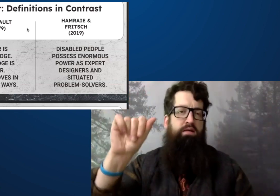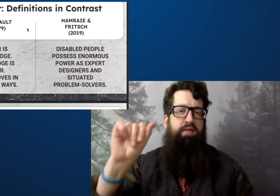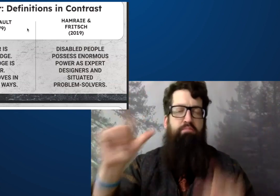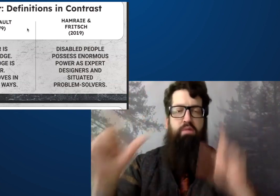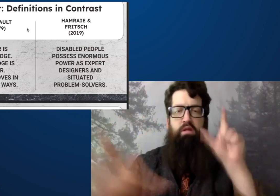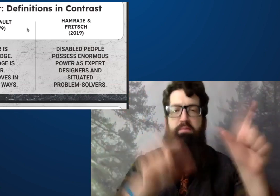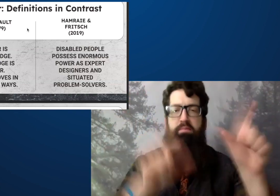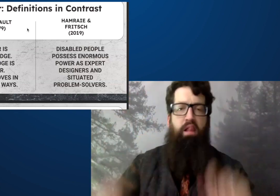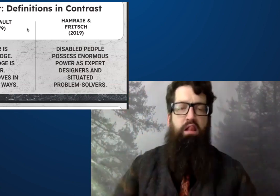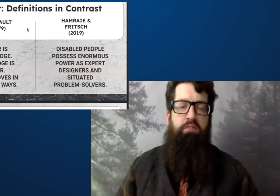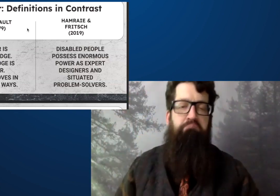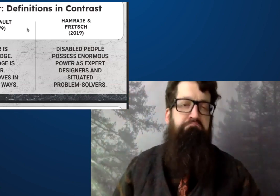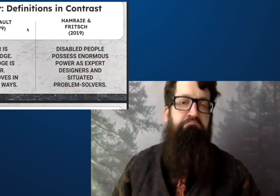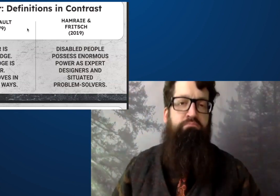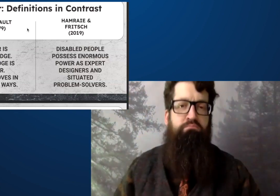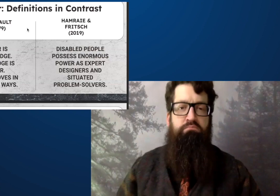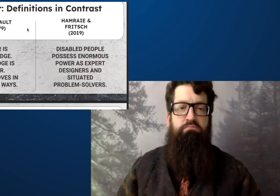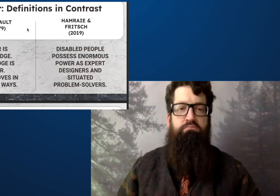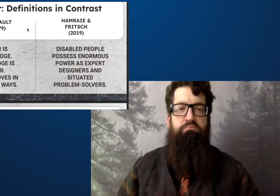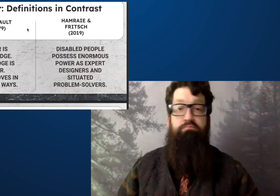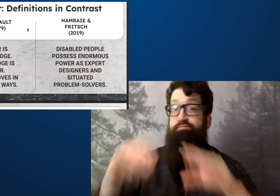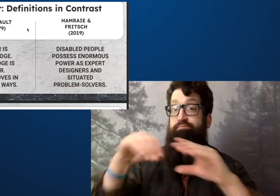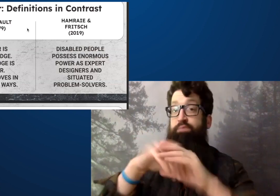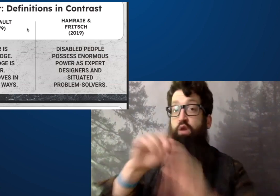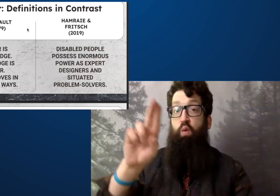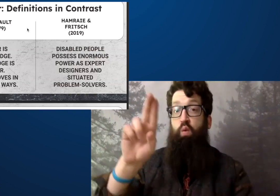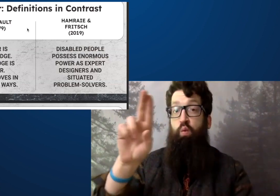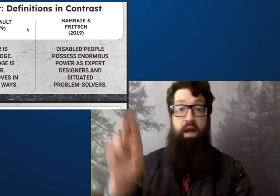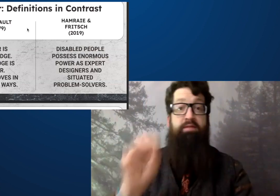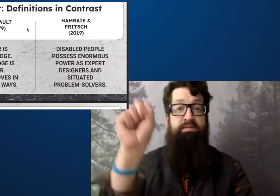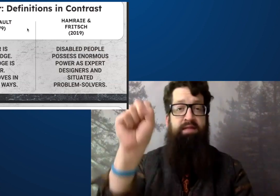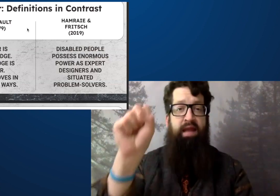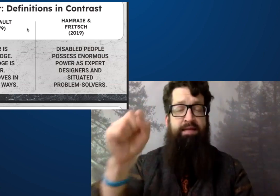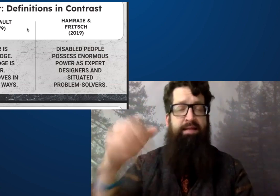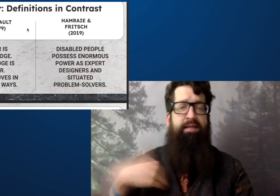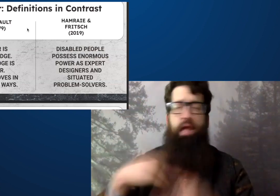Protests happen and support happens within bodies of people.